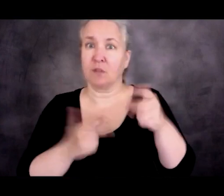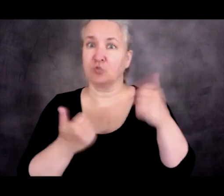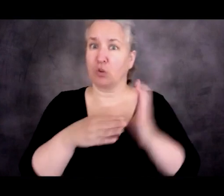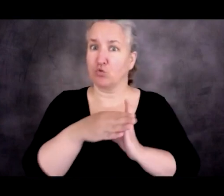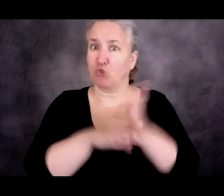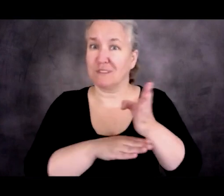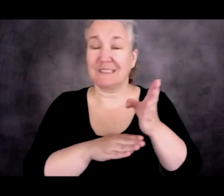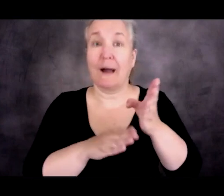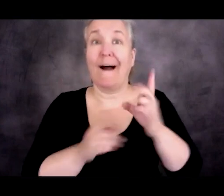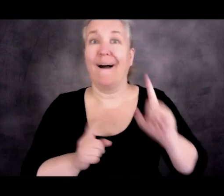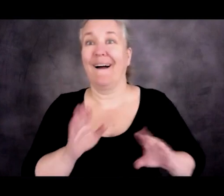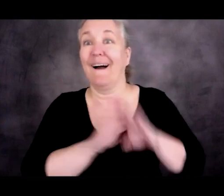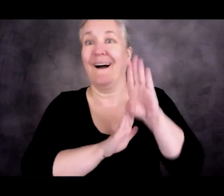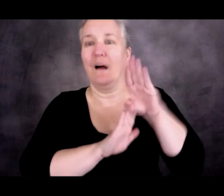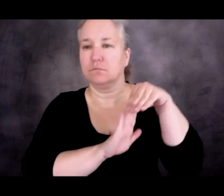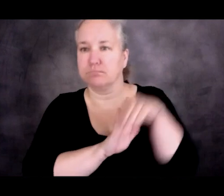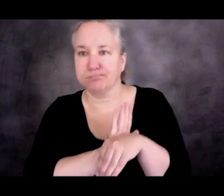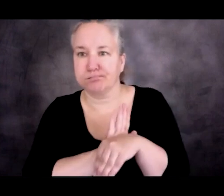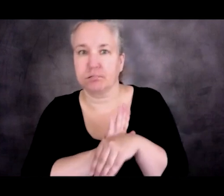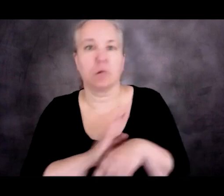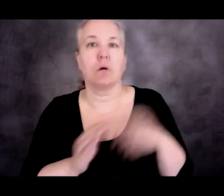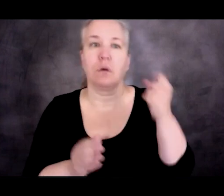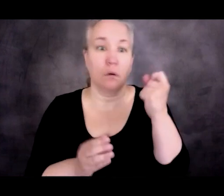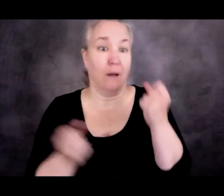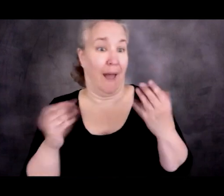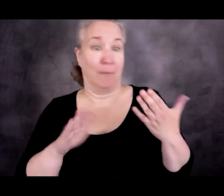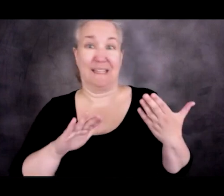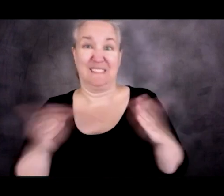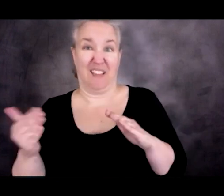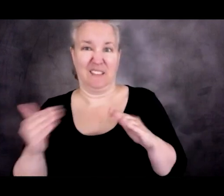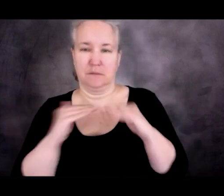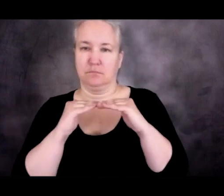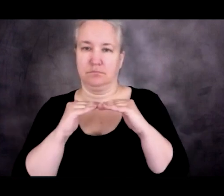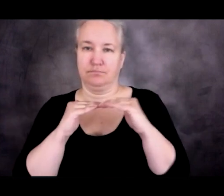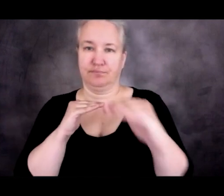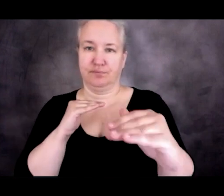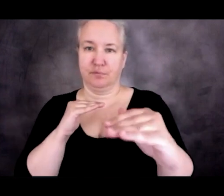but the numbers of deaths have remained fairly constant.